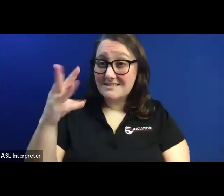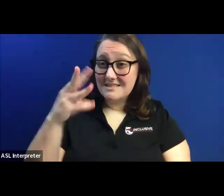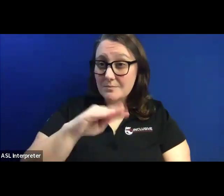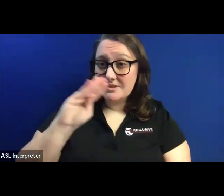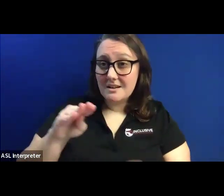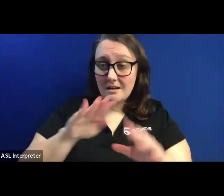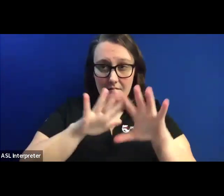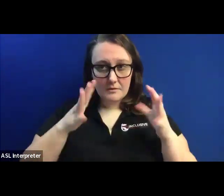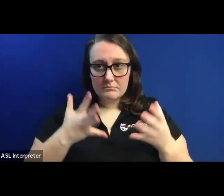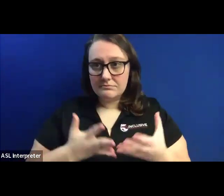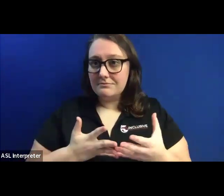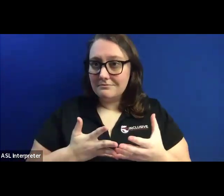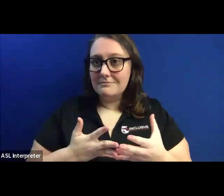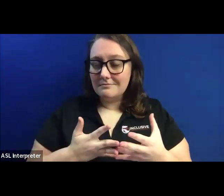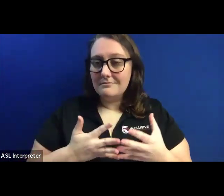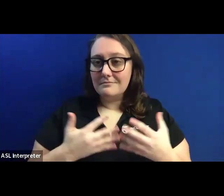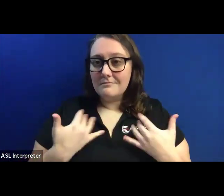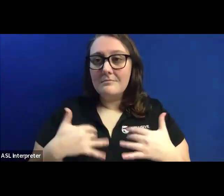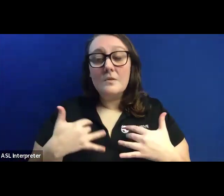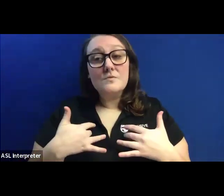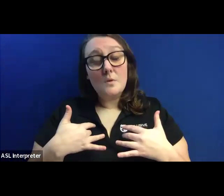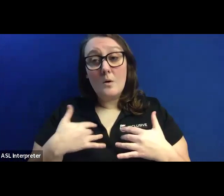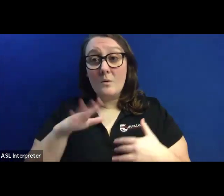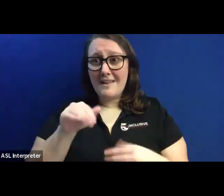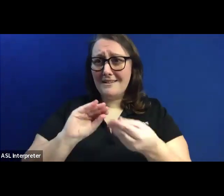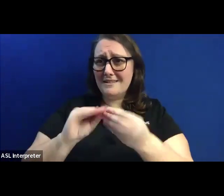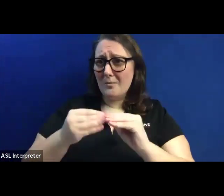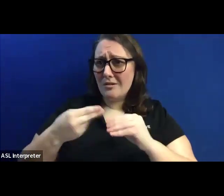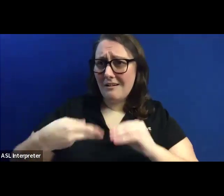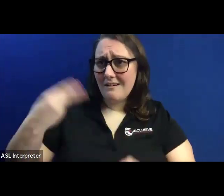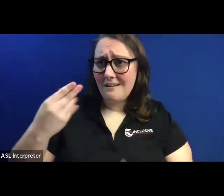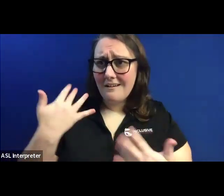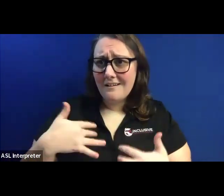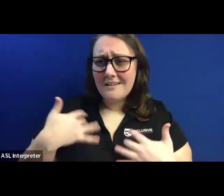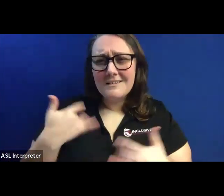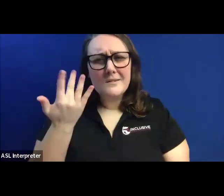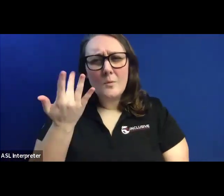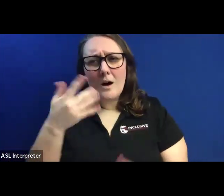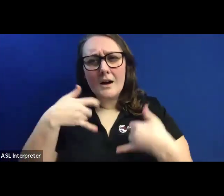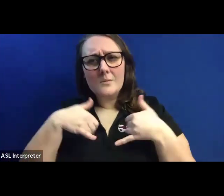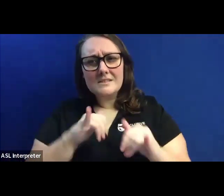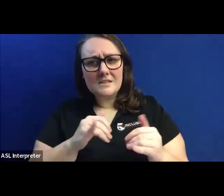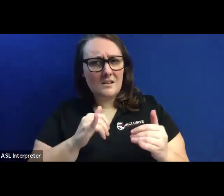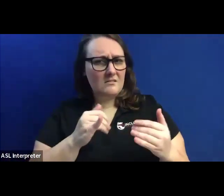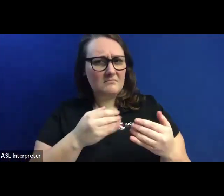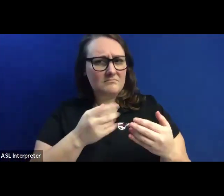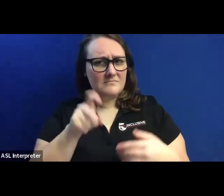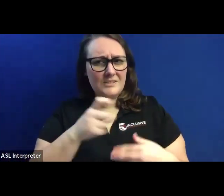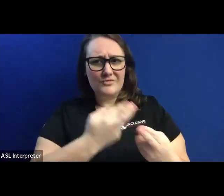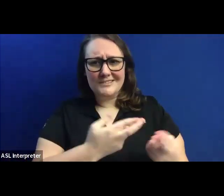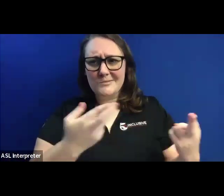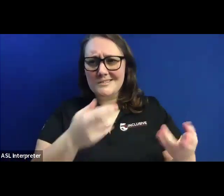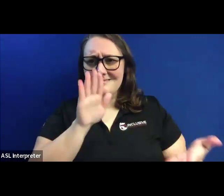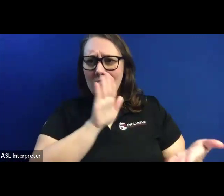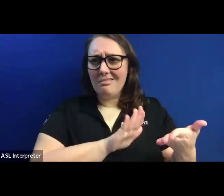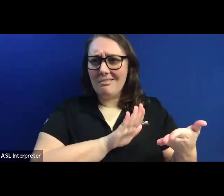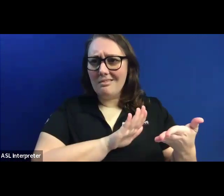So my question is although the population is alarming, why are we still lacking the resources and the knowledge on helping them, which is very sad?